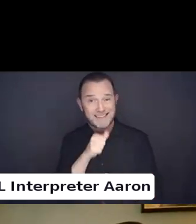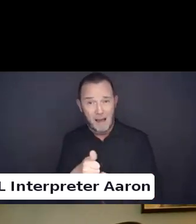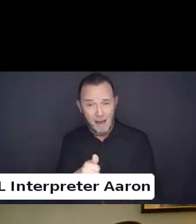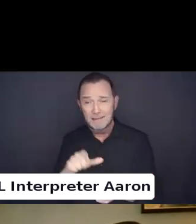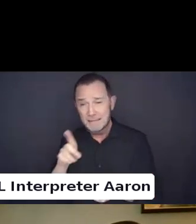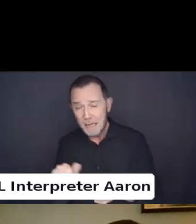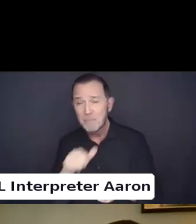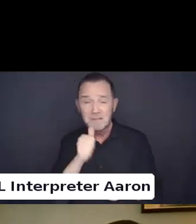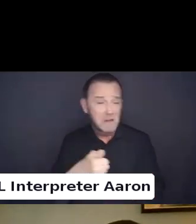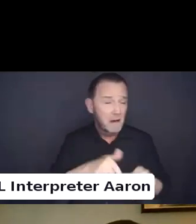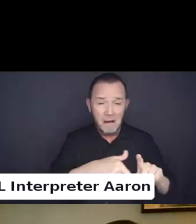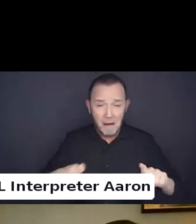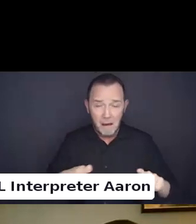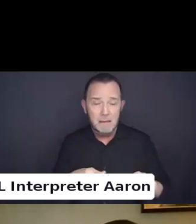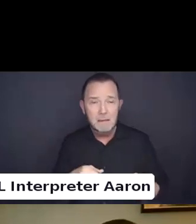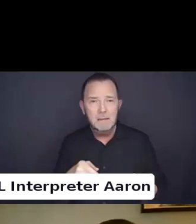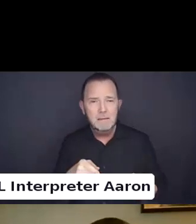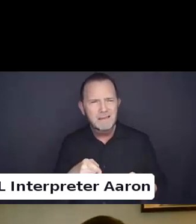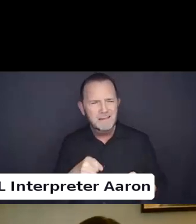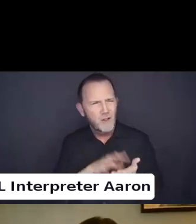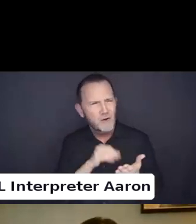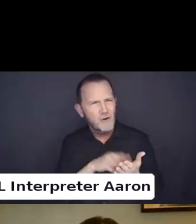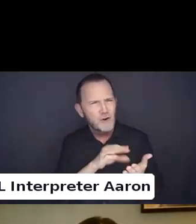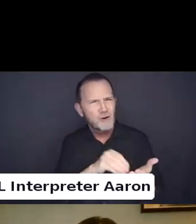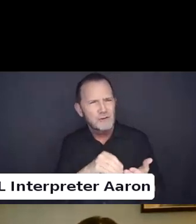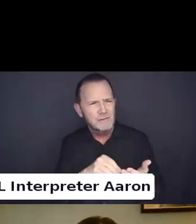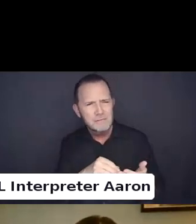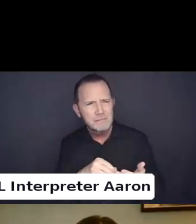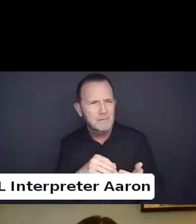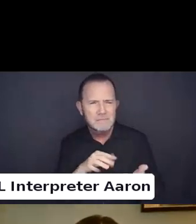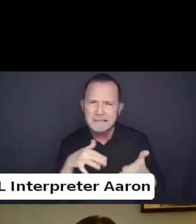Don't put that labor on other people.